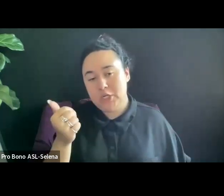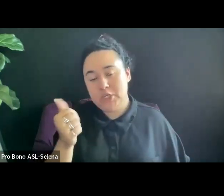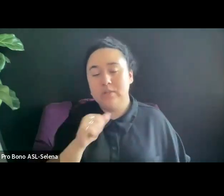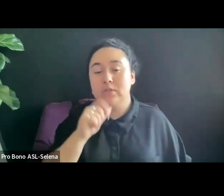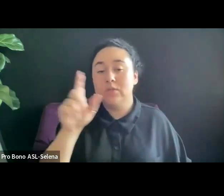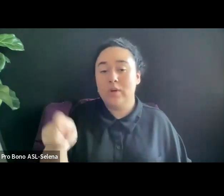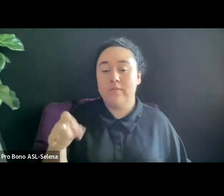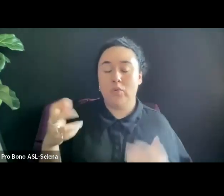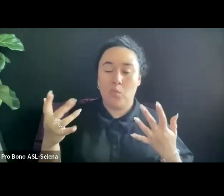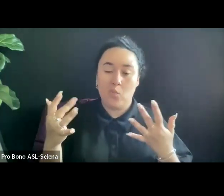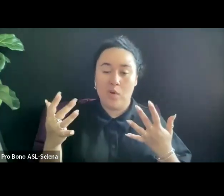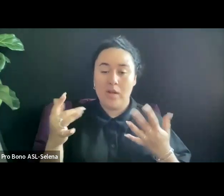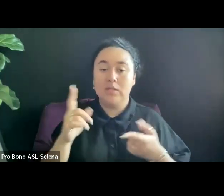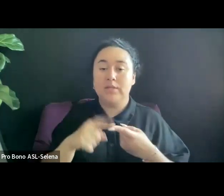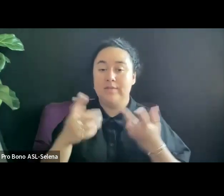FINISHED WITH YOUR FILM TO JOIN.